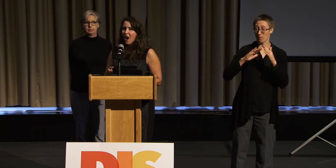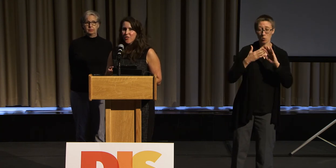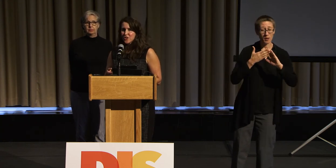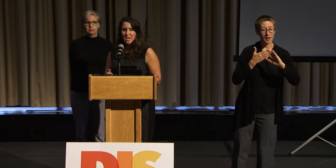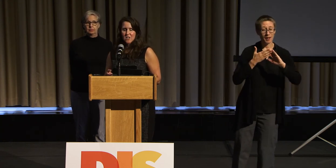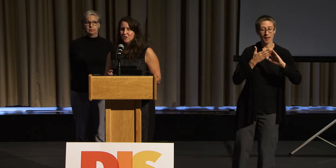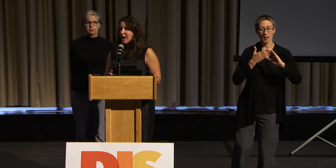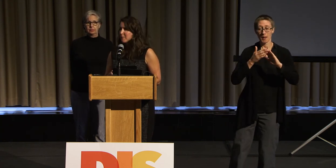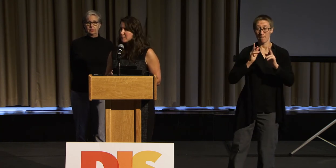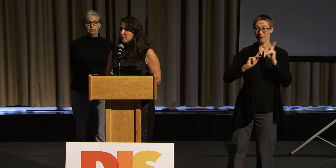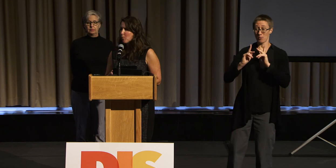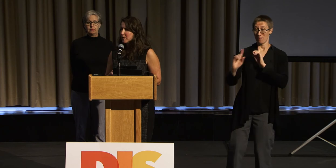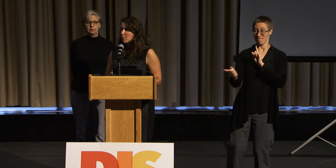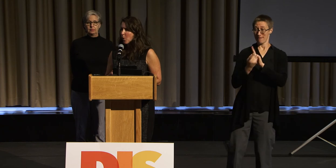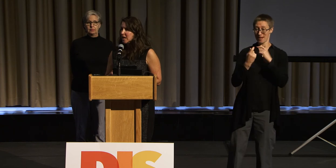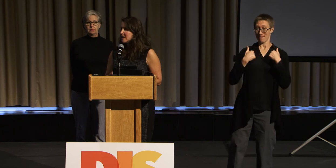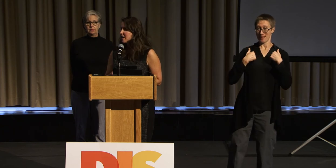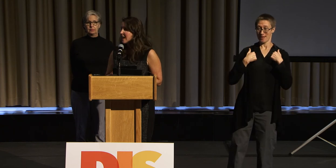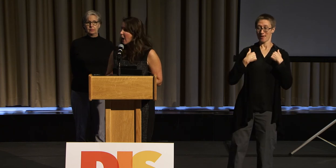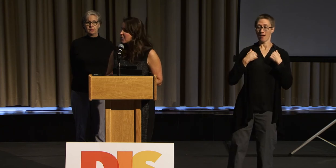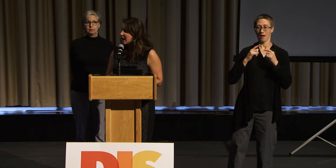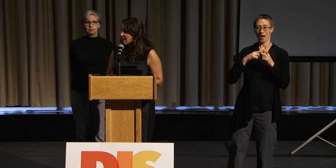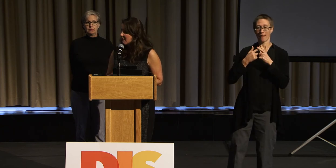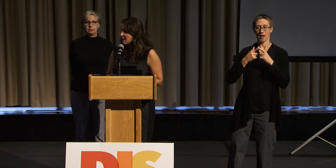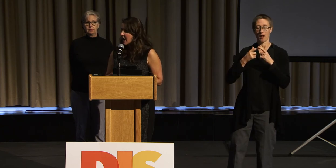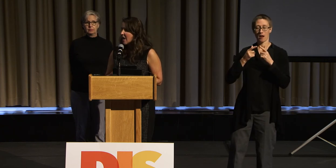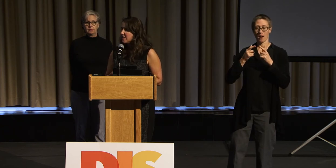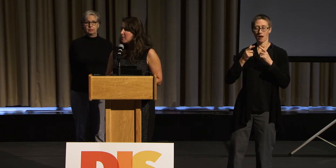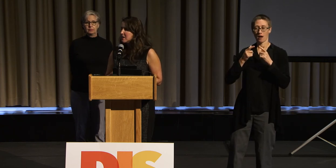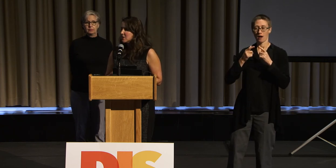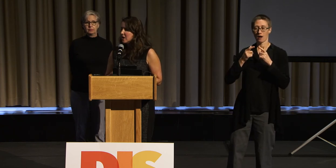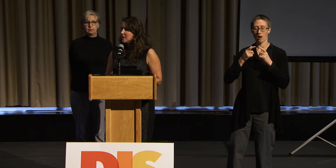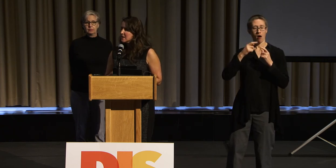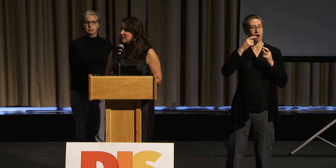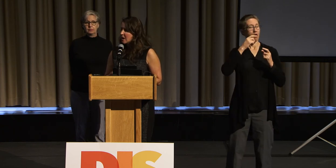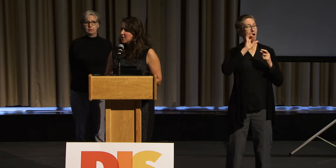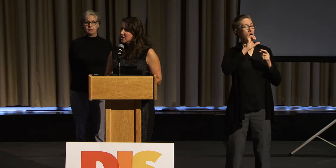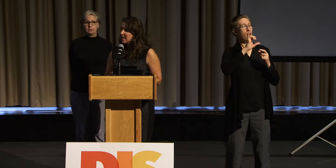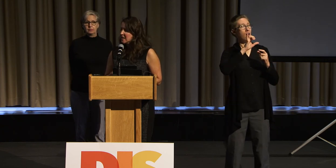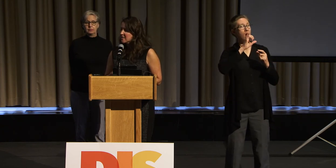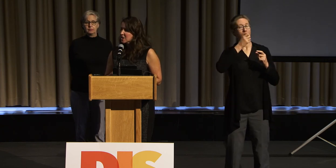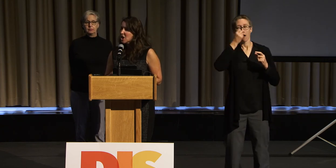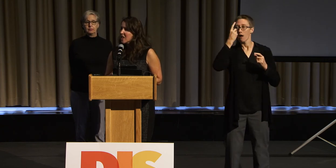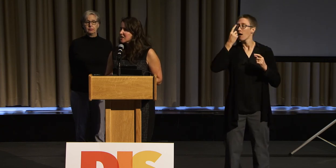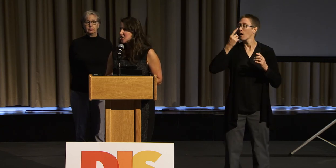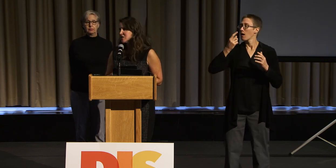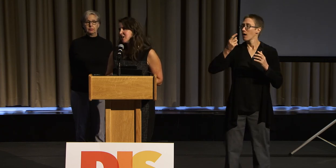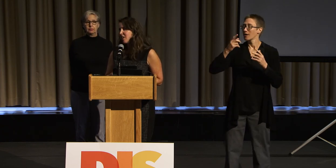Other dancers have been working in health care, and they've been starting to understand the challenges